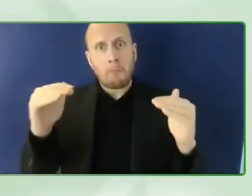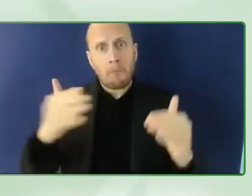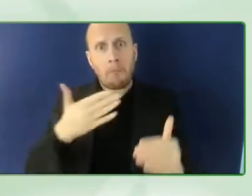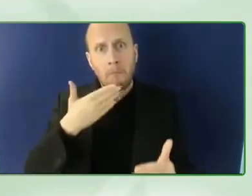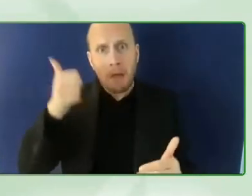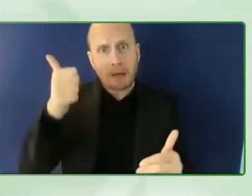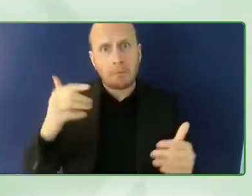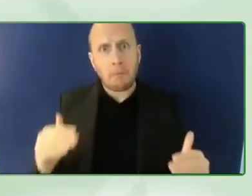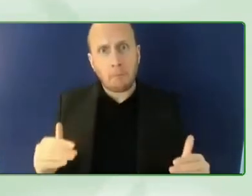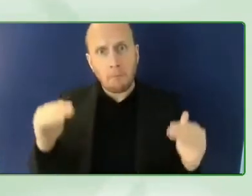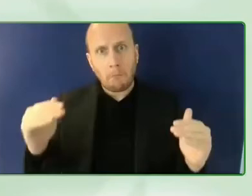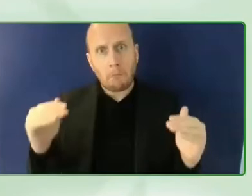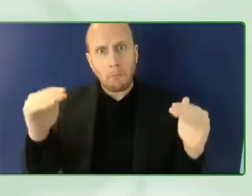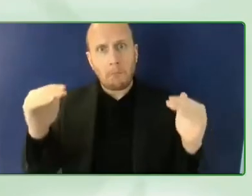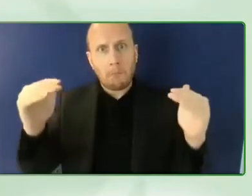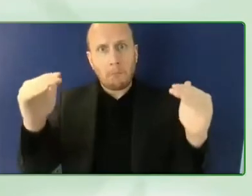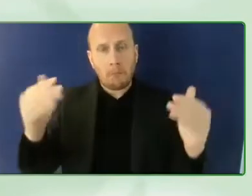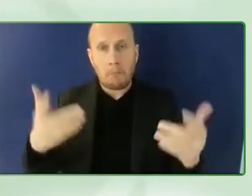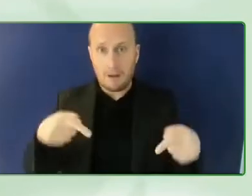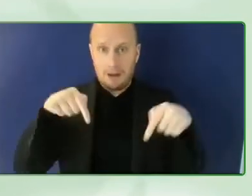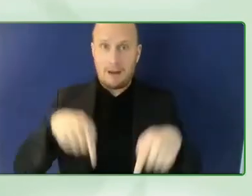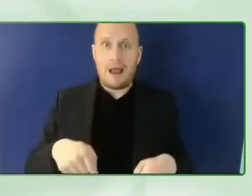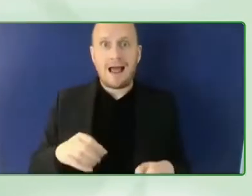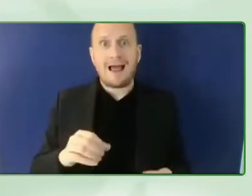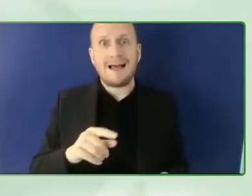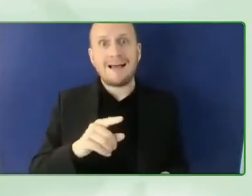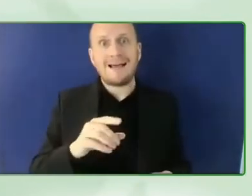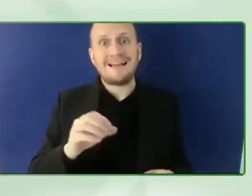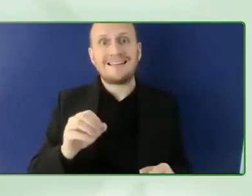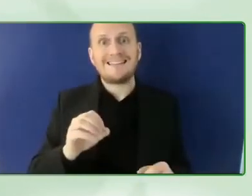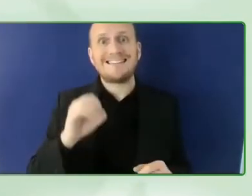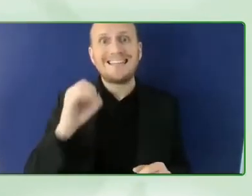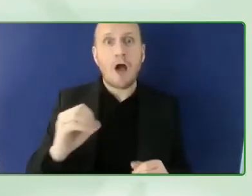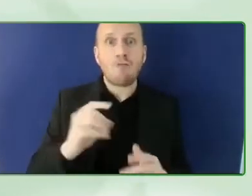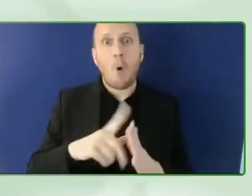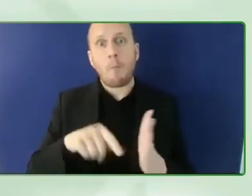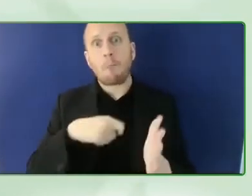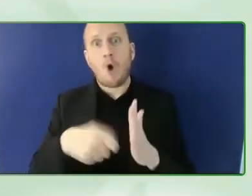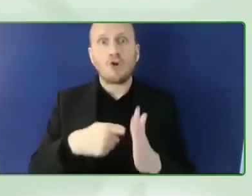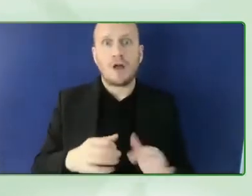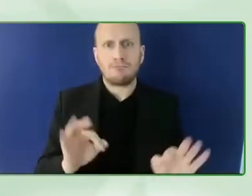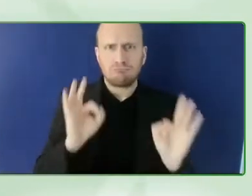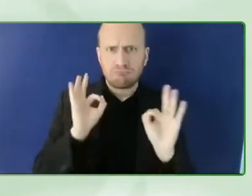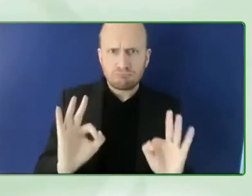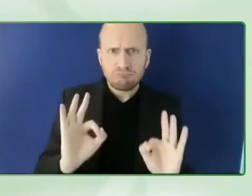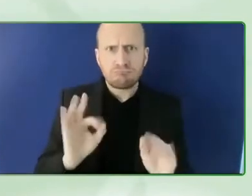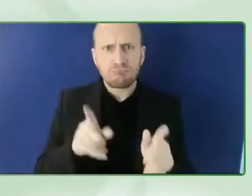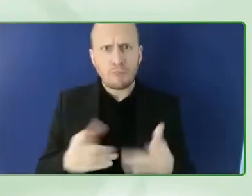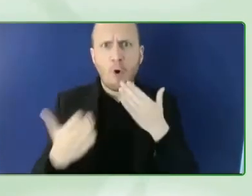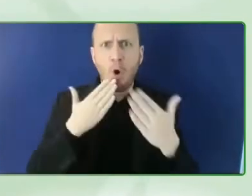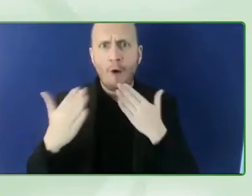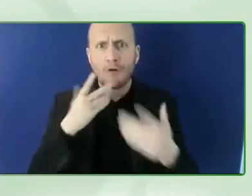Zero Project Conference we see so many people so many wearing so many prizes and we have